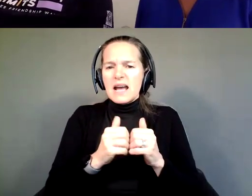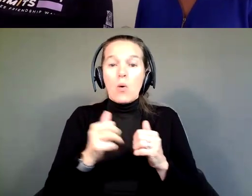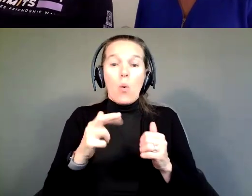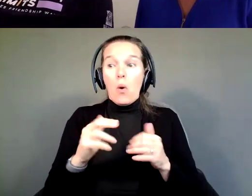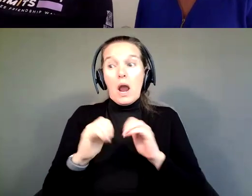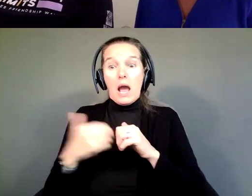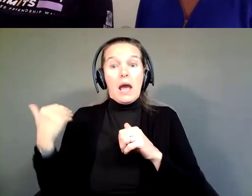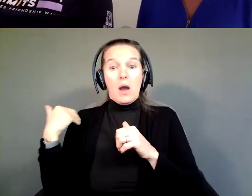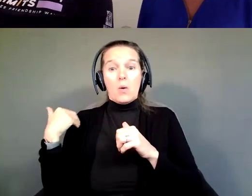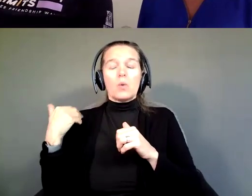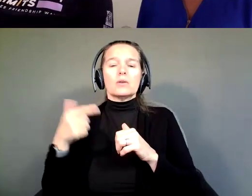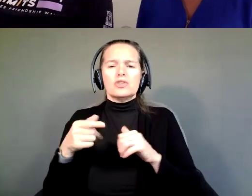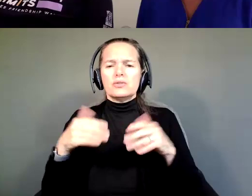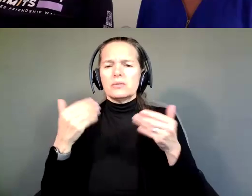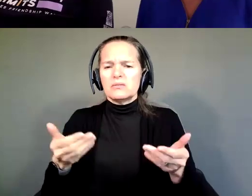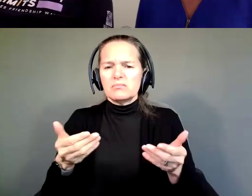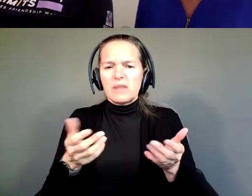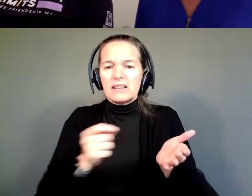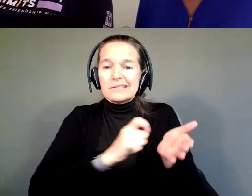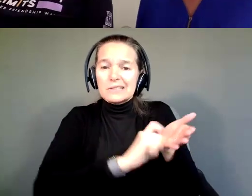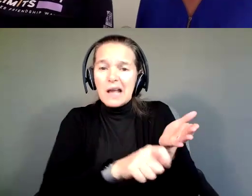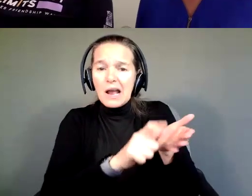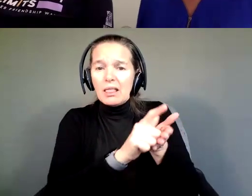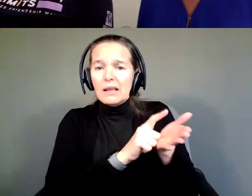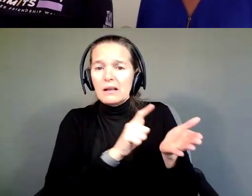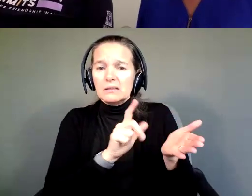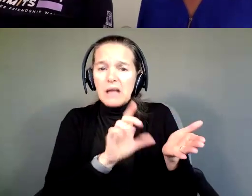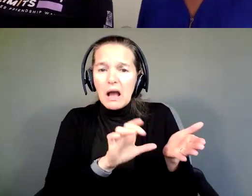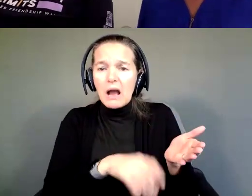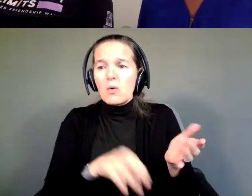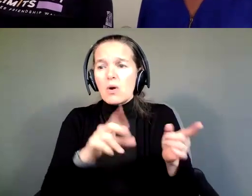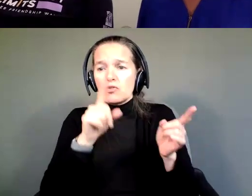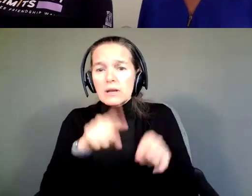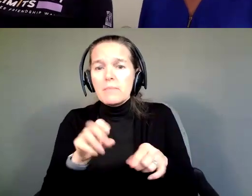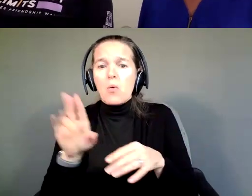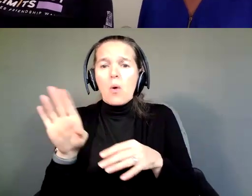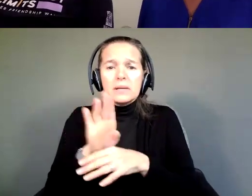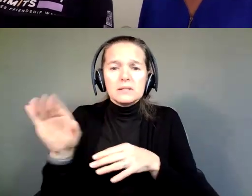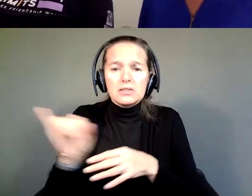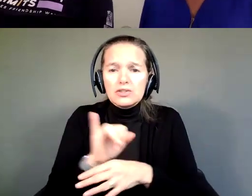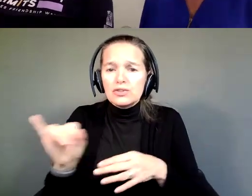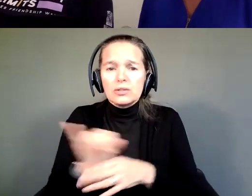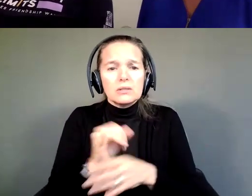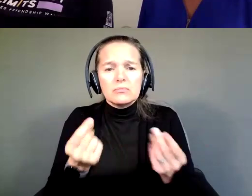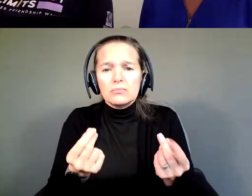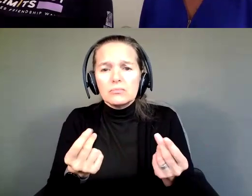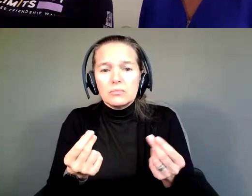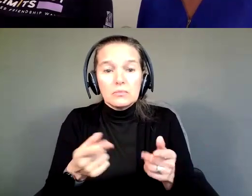signing legal documents or agreements or even business insurance and things like that?